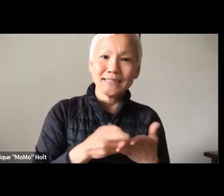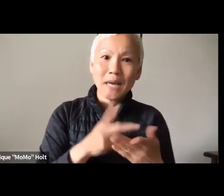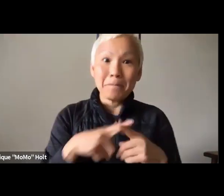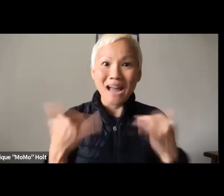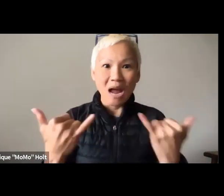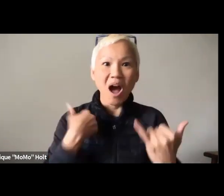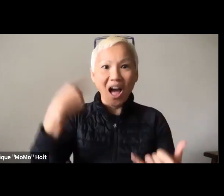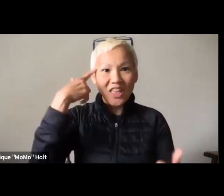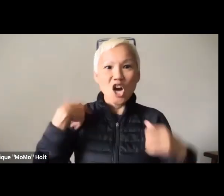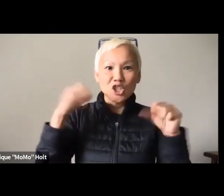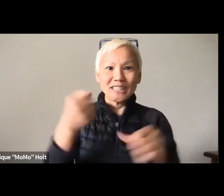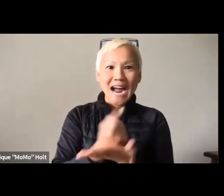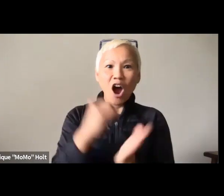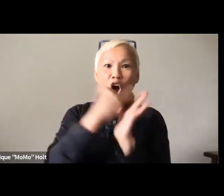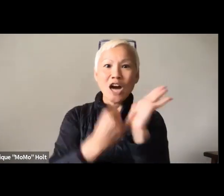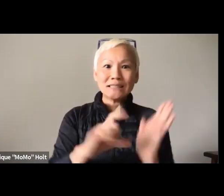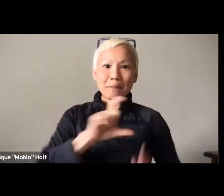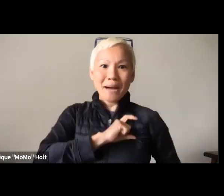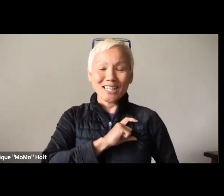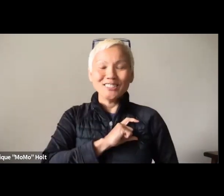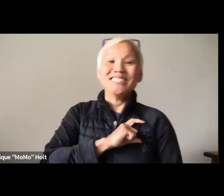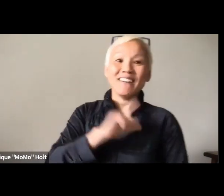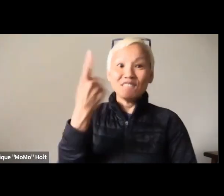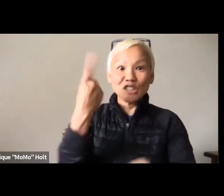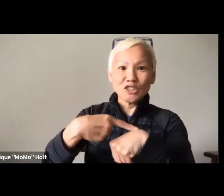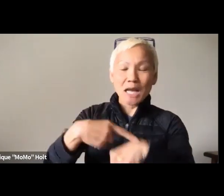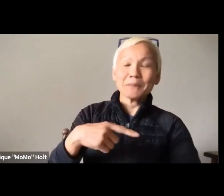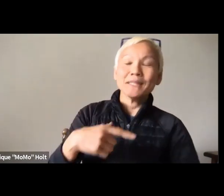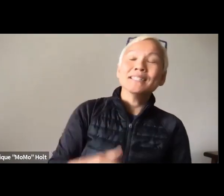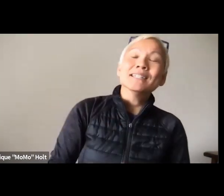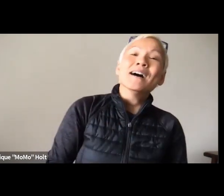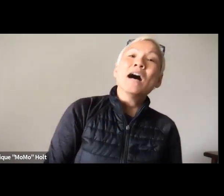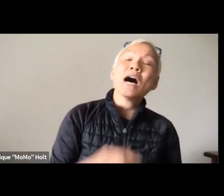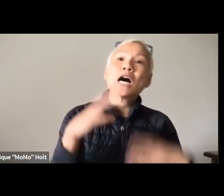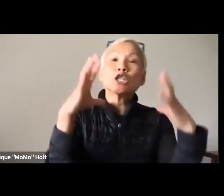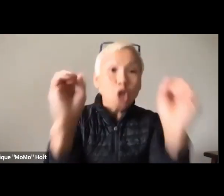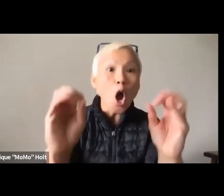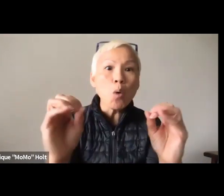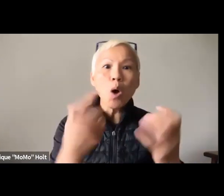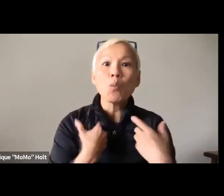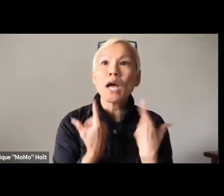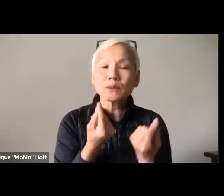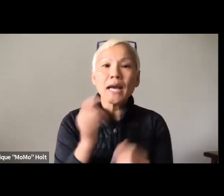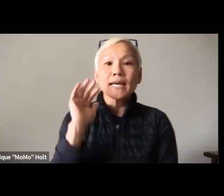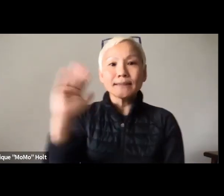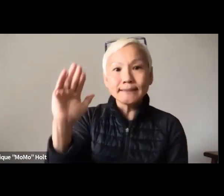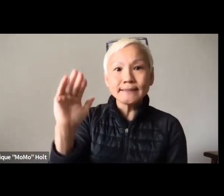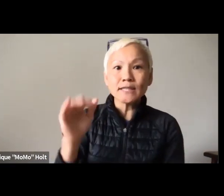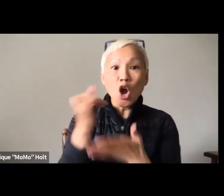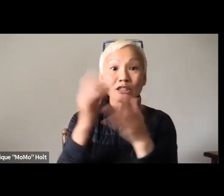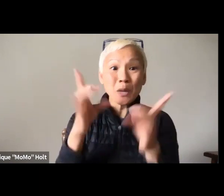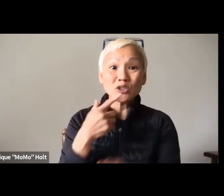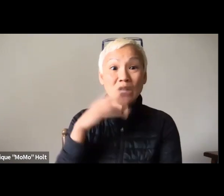you know, I don't get a badge, right? I wish I could get an artist badge for the first time.